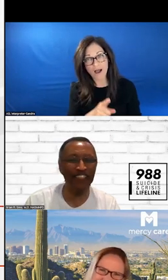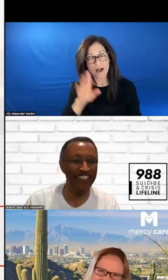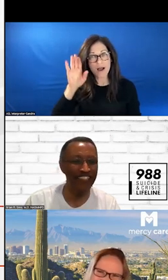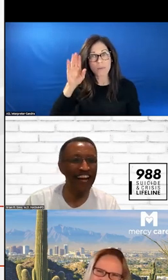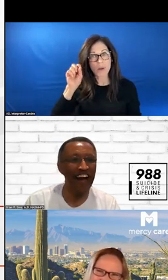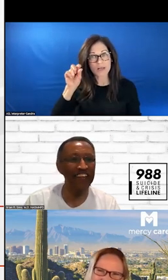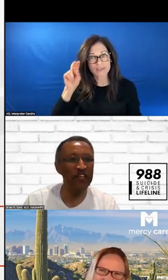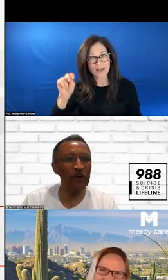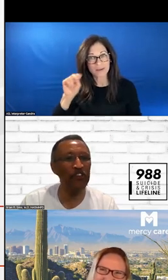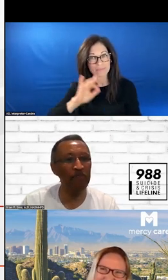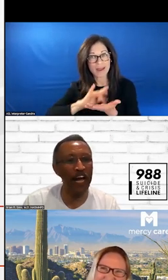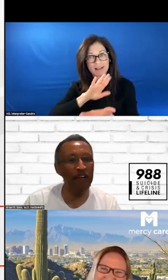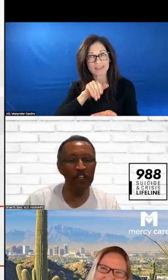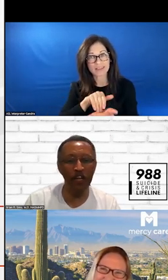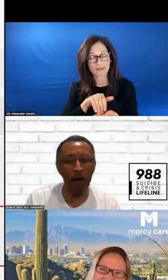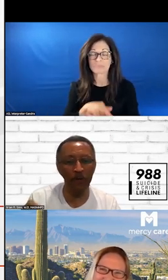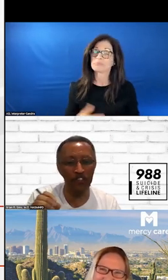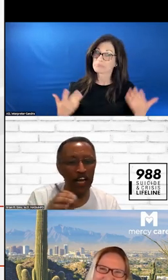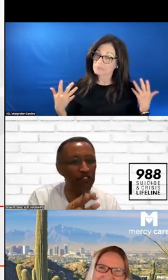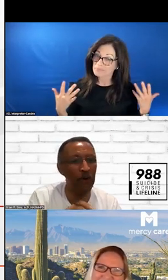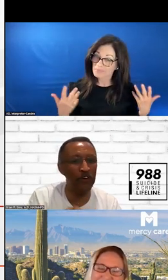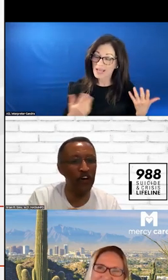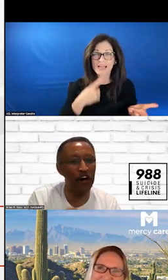CENTER. SOMETIMES THE NUMBERS THROW US OFF.